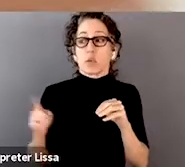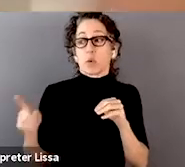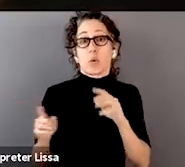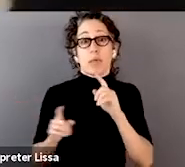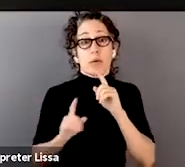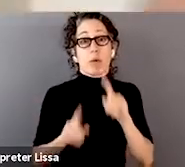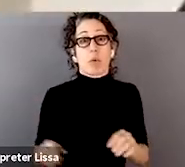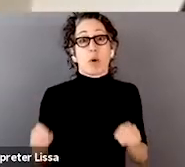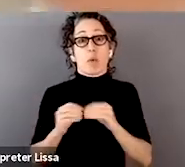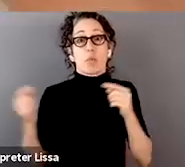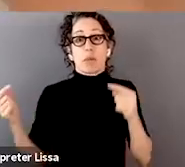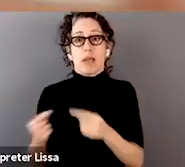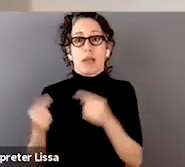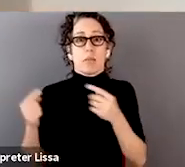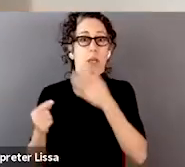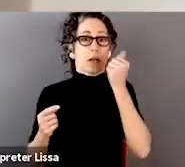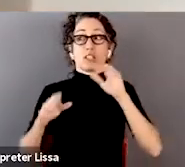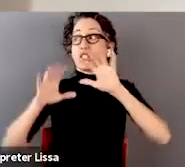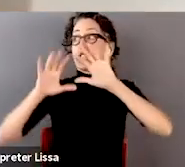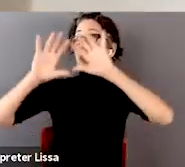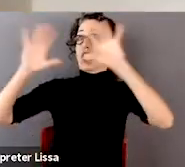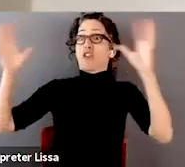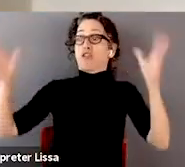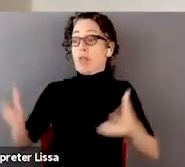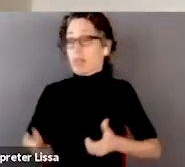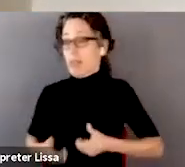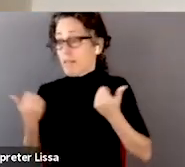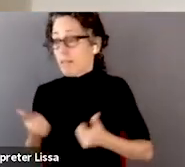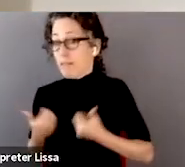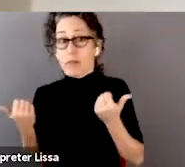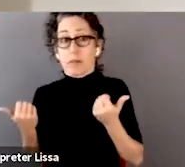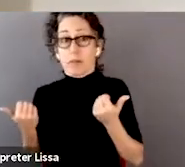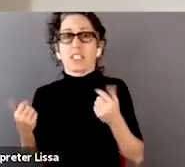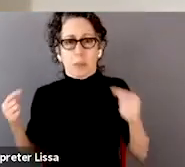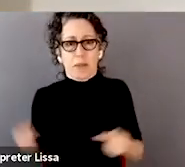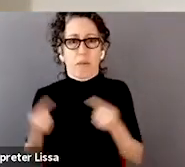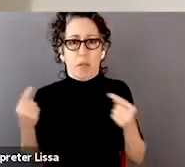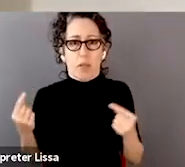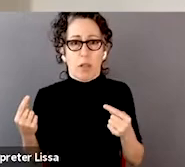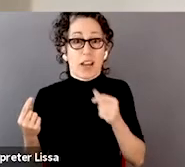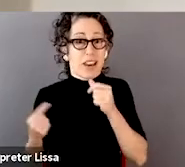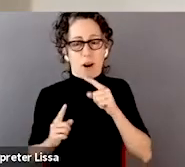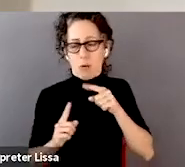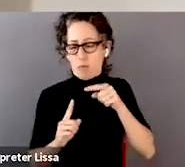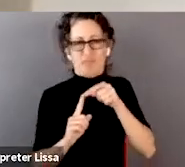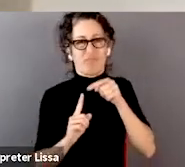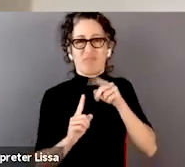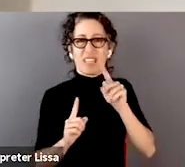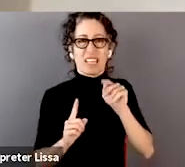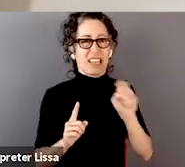they're just experiencing more general pain, it's not that their knees are actually in more pain. And so Emma has this great paper